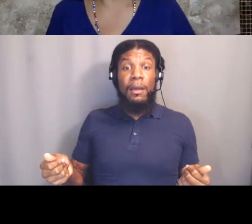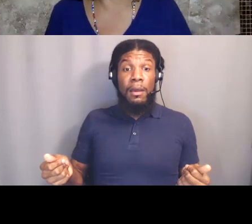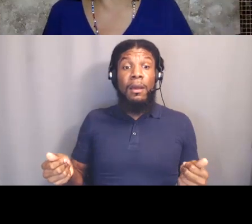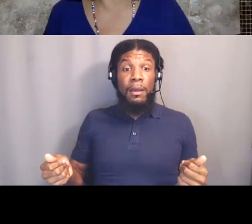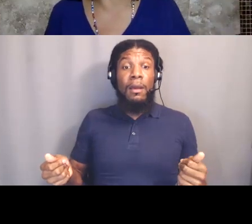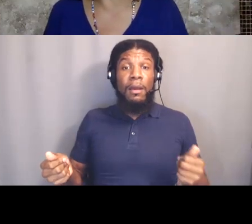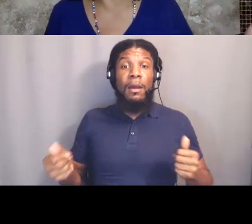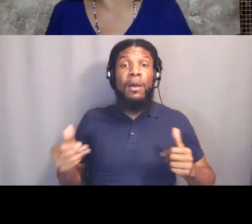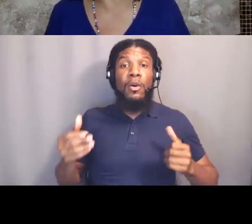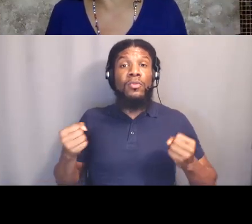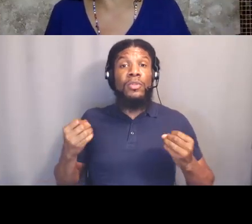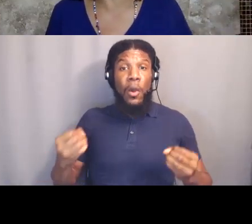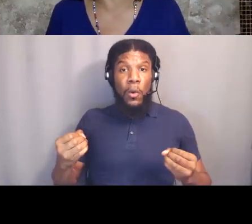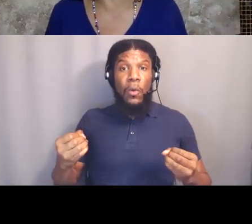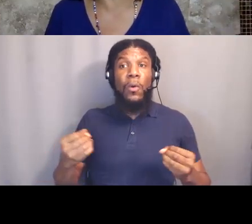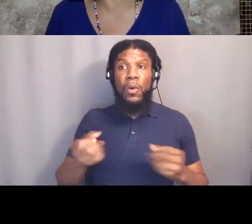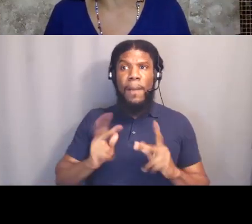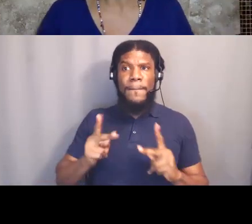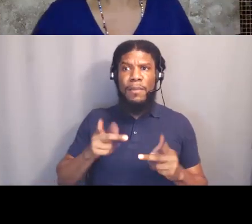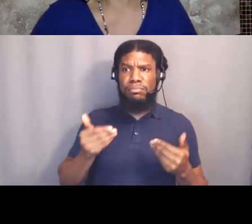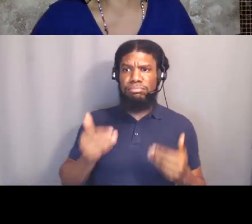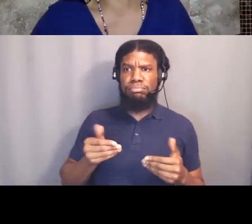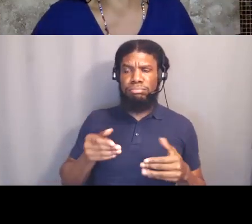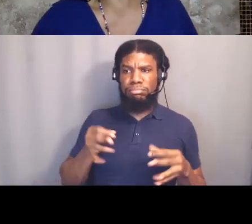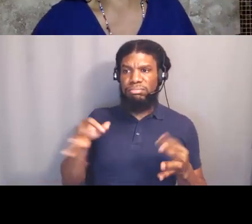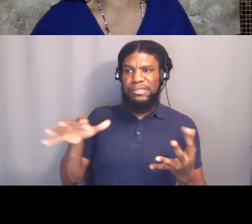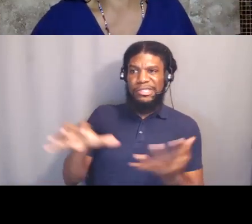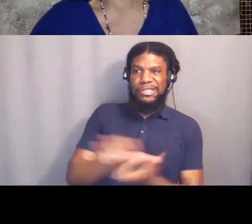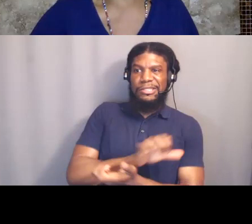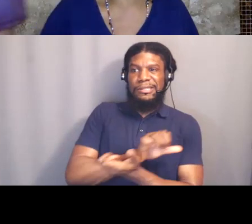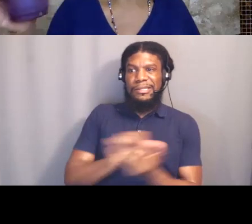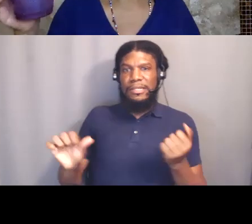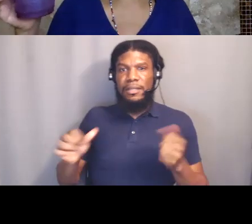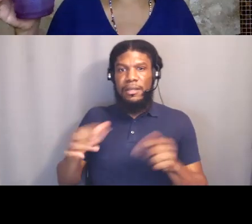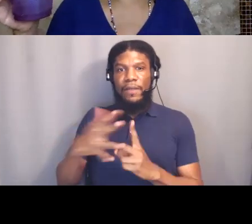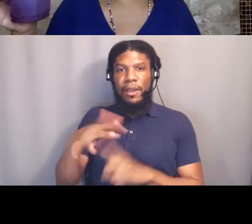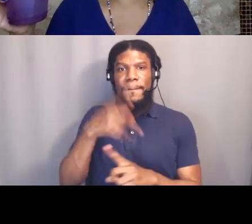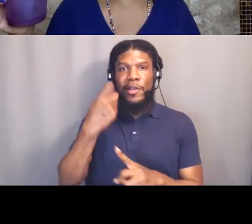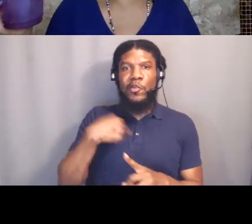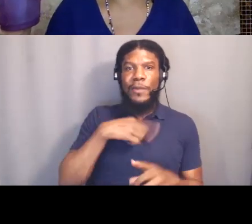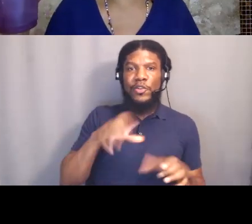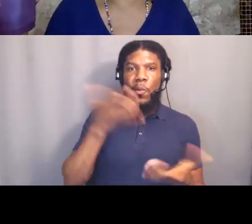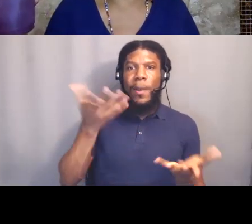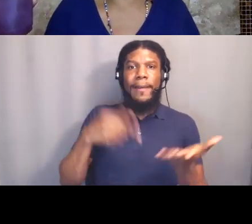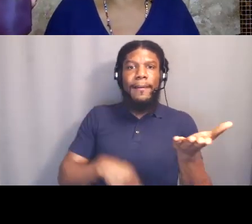people decided to destroy the environment because we're doing ---- like this, drinking out of plastic cups.